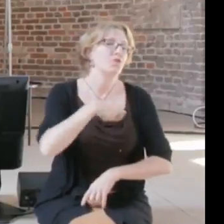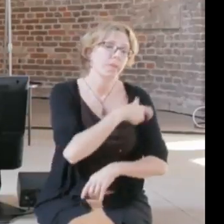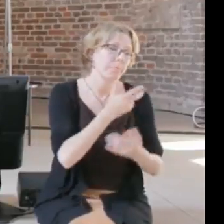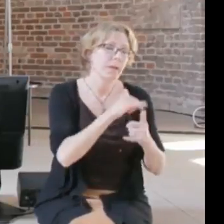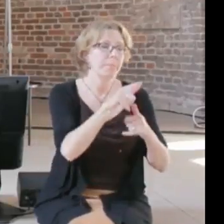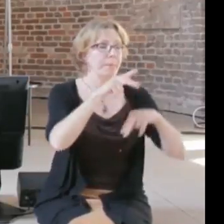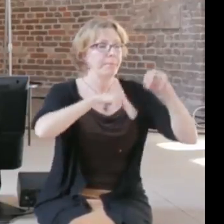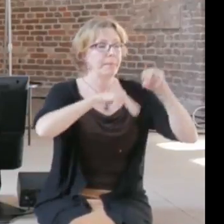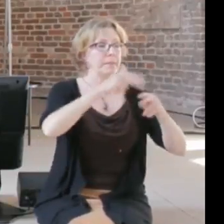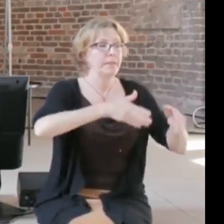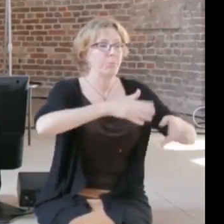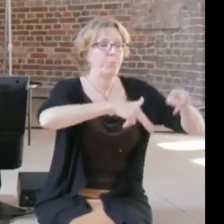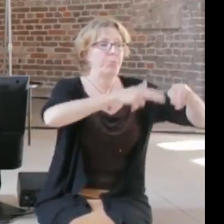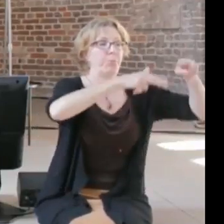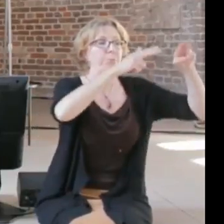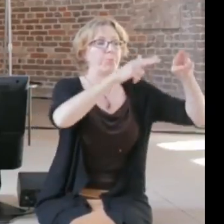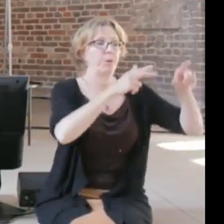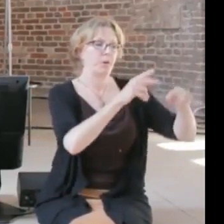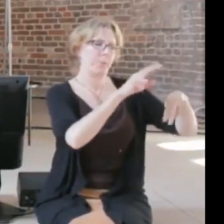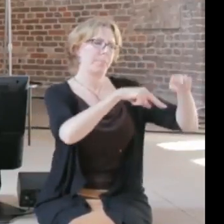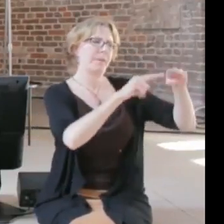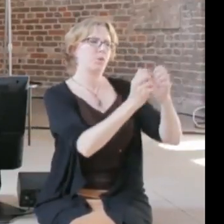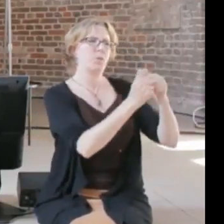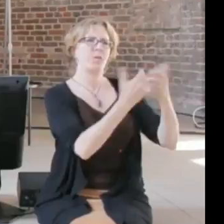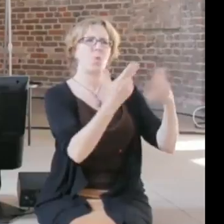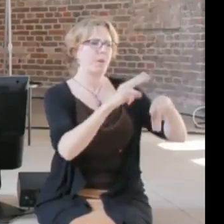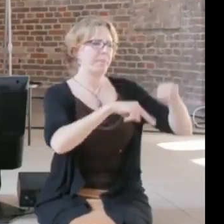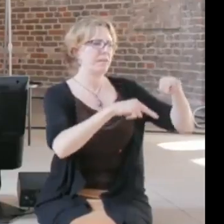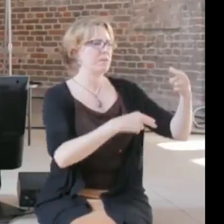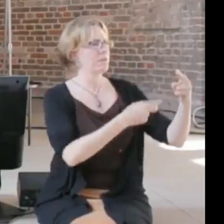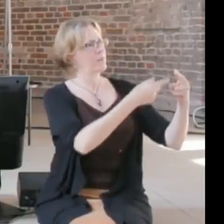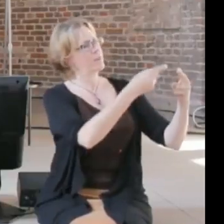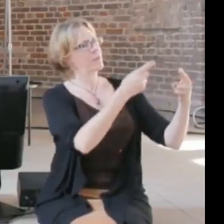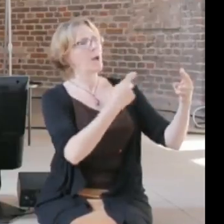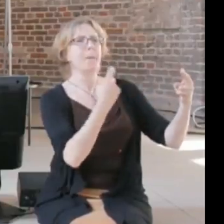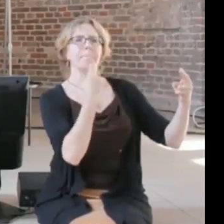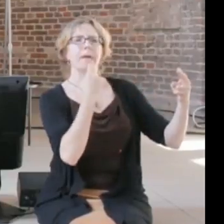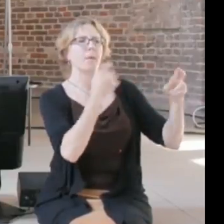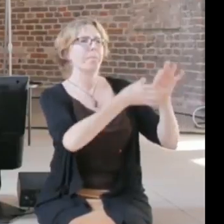out of those metal pipes to the place where it's supposed to be, and everybody walking